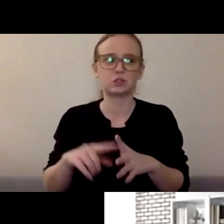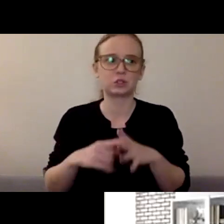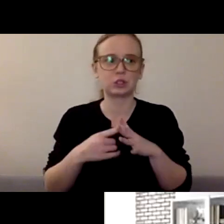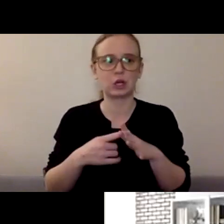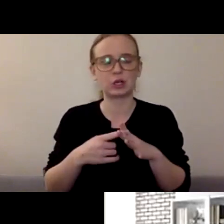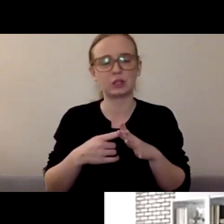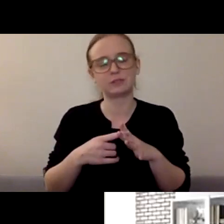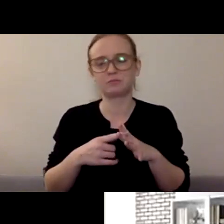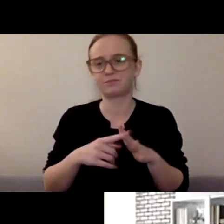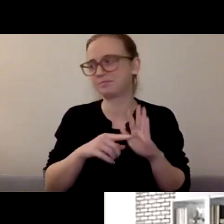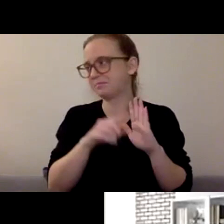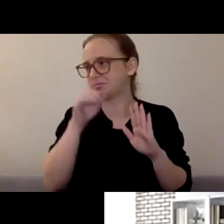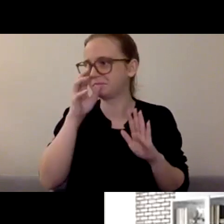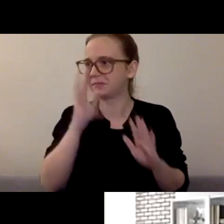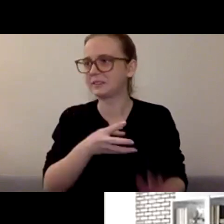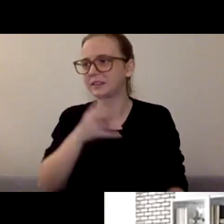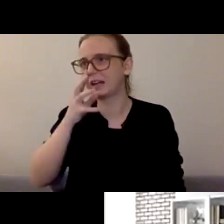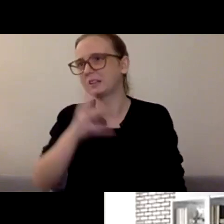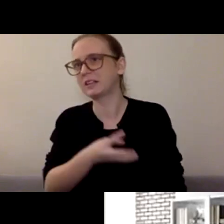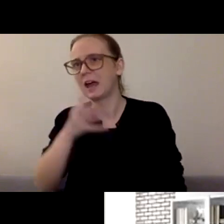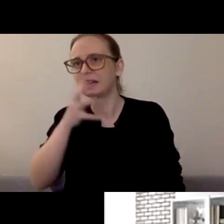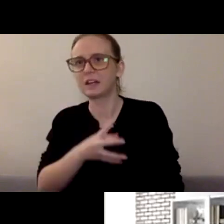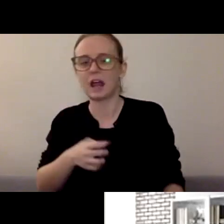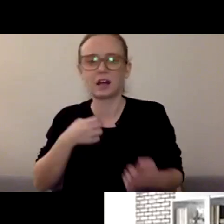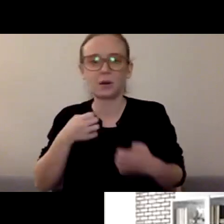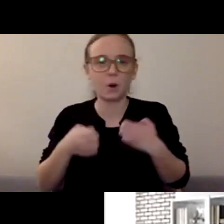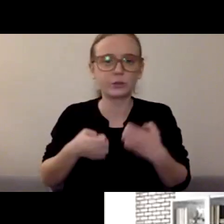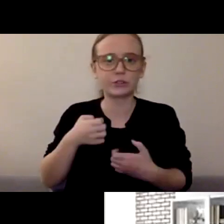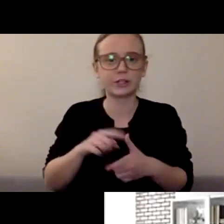And so when you start to feel that, just know this is normal. This is about being human.